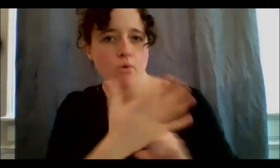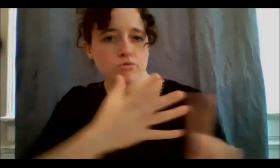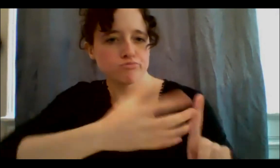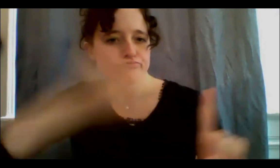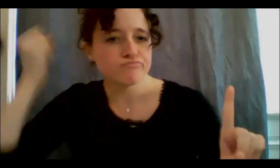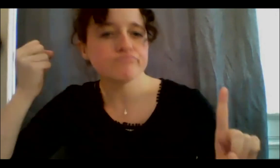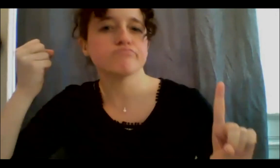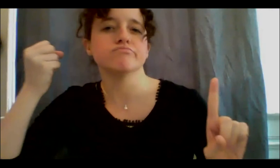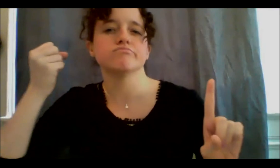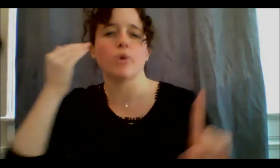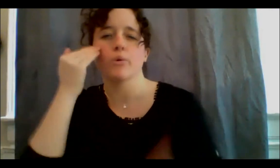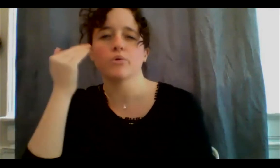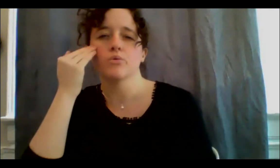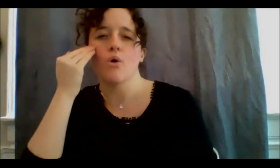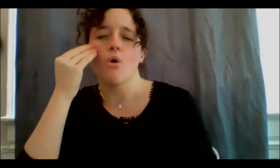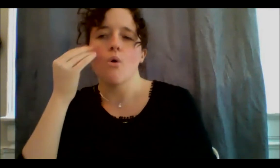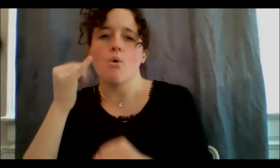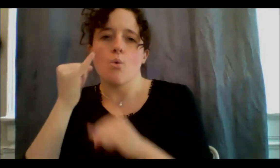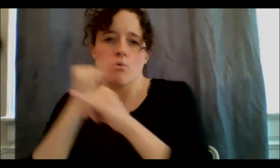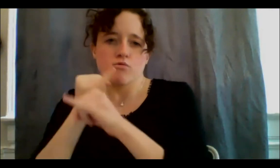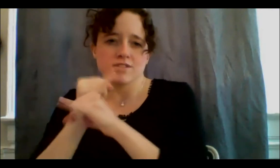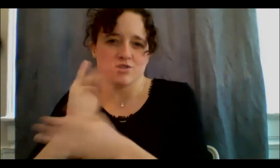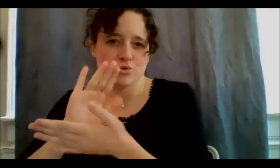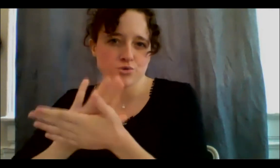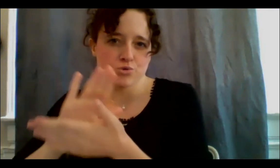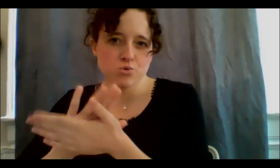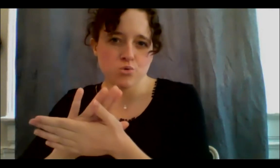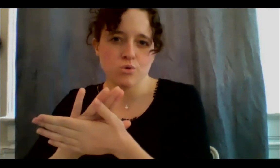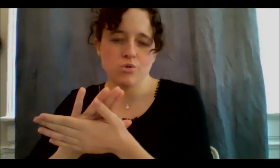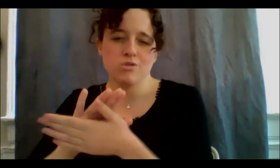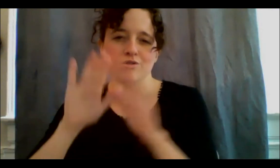school, the impact and the trauma of the residential school legacy, and the